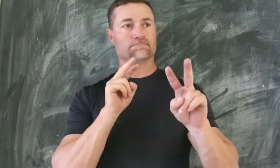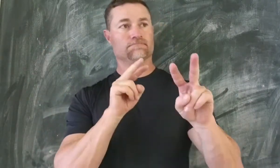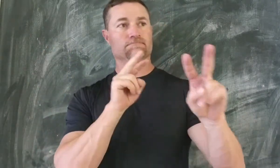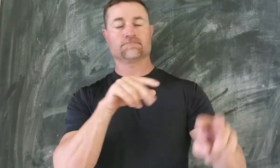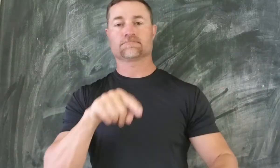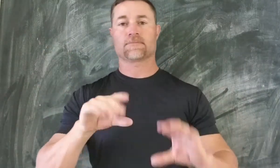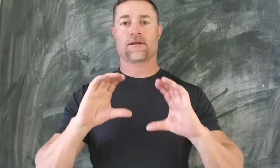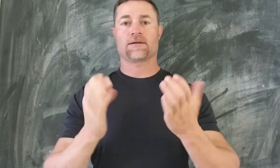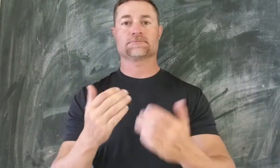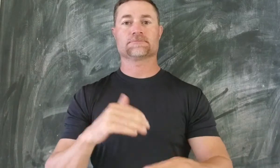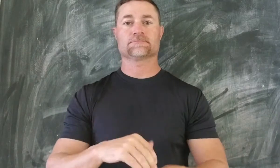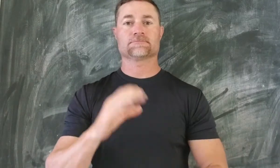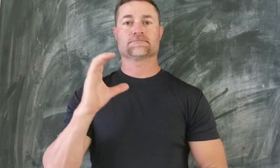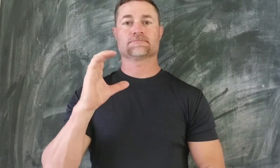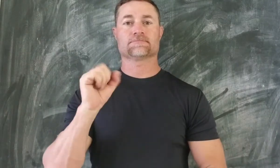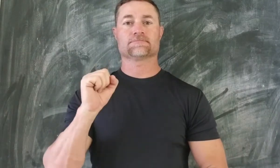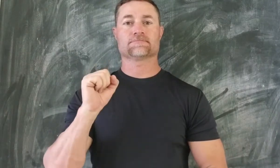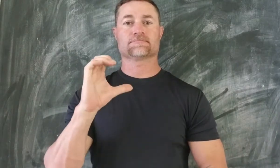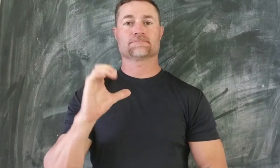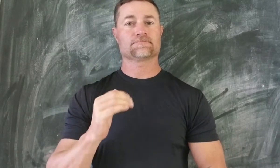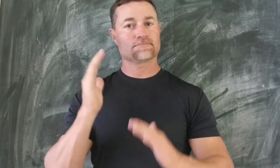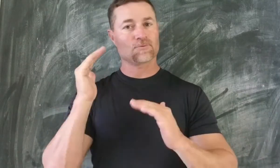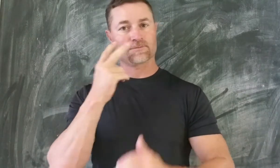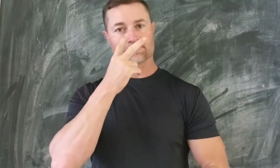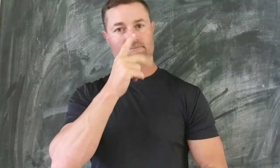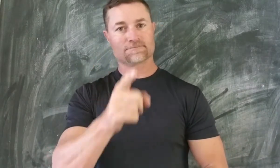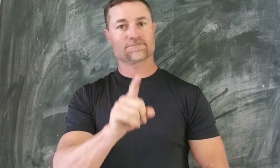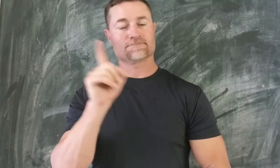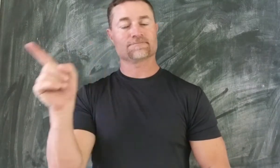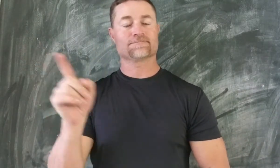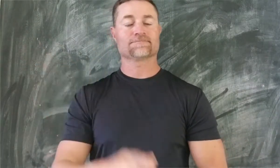I'm looking forward to this class at the CSC and hope to see you there.